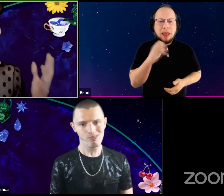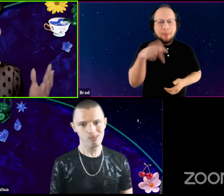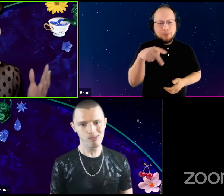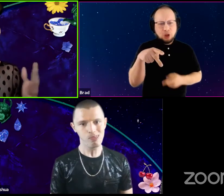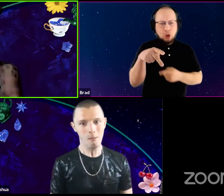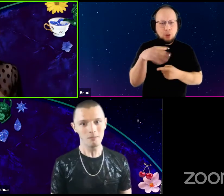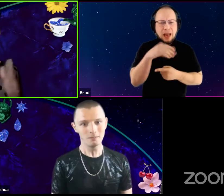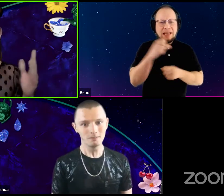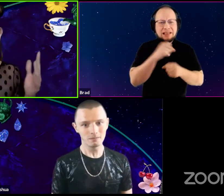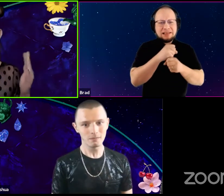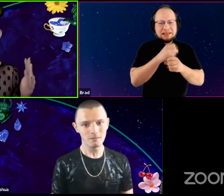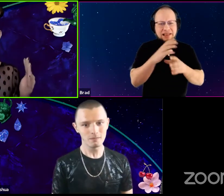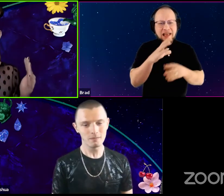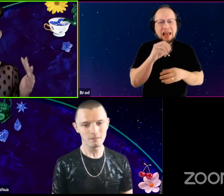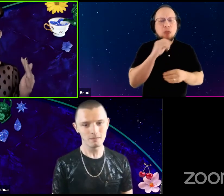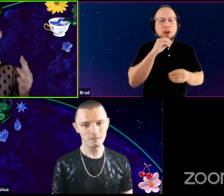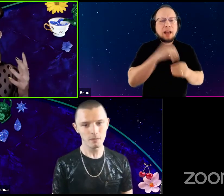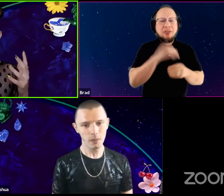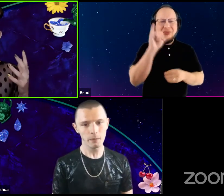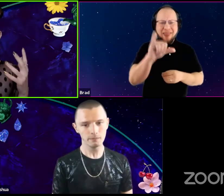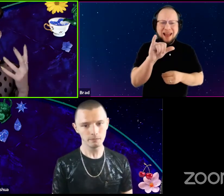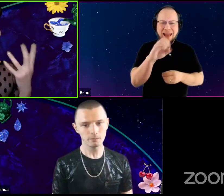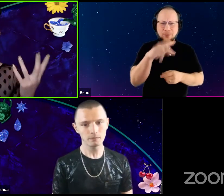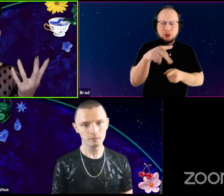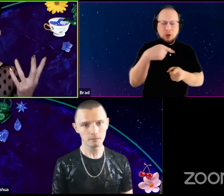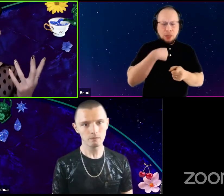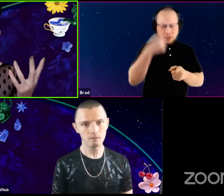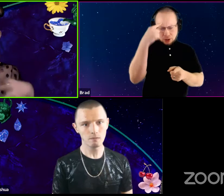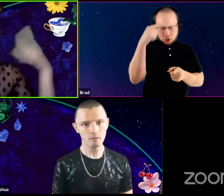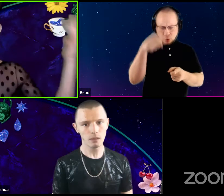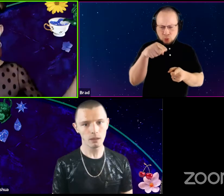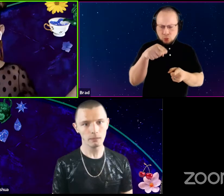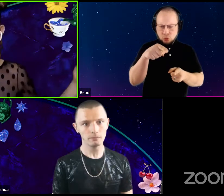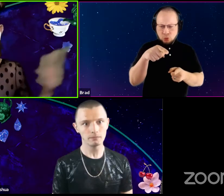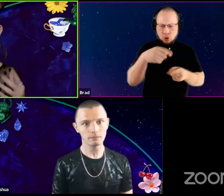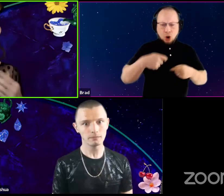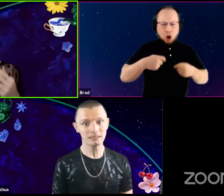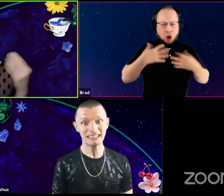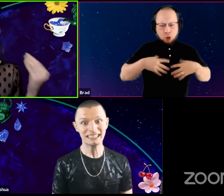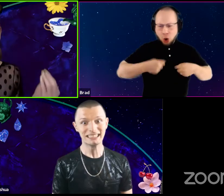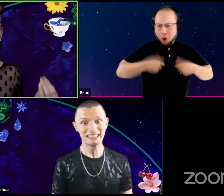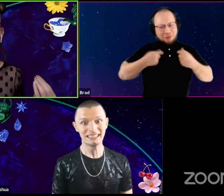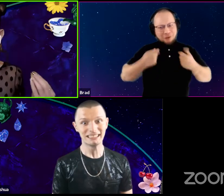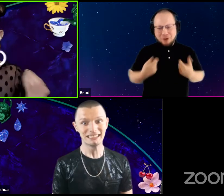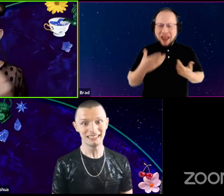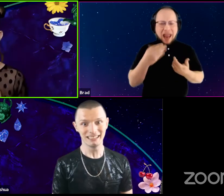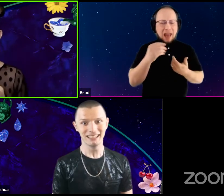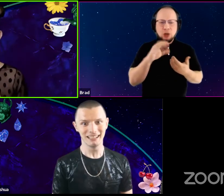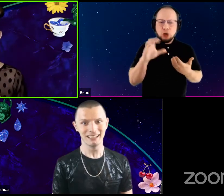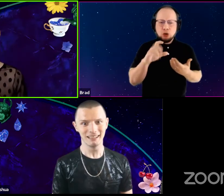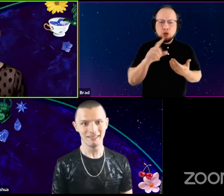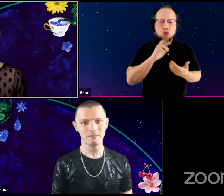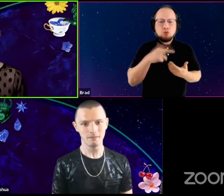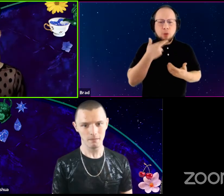And I think in the same one, y'all take off your clothes and you do a Romeo and Juliet scene together